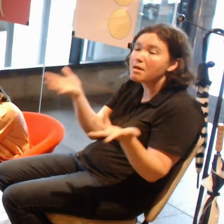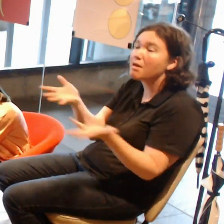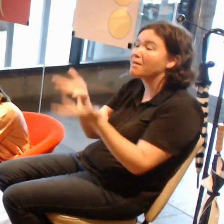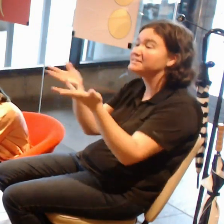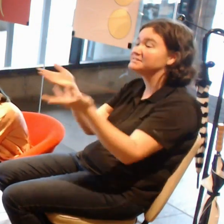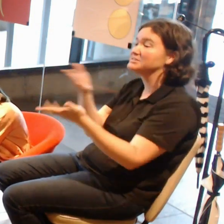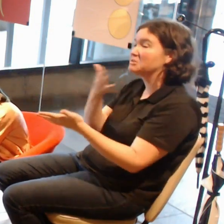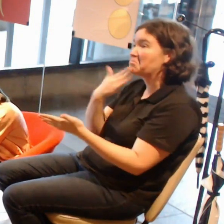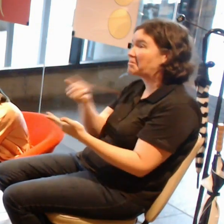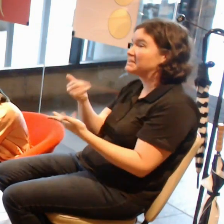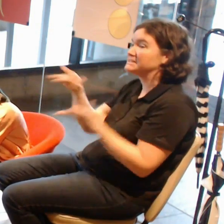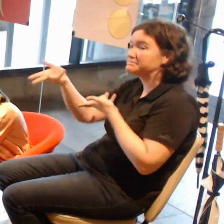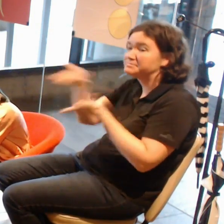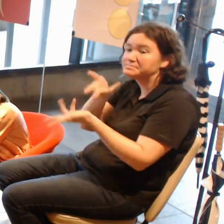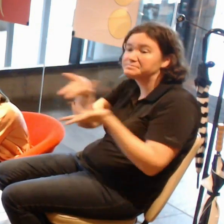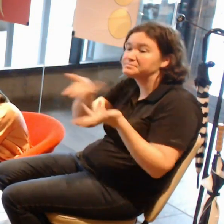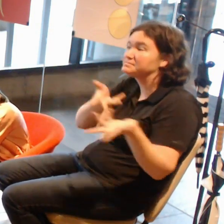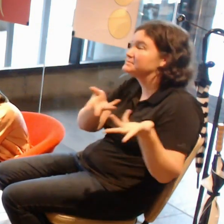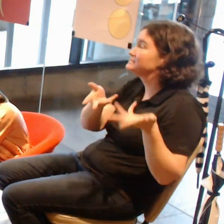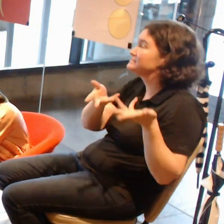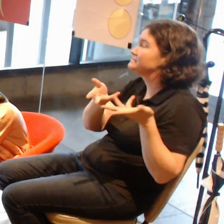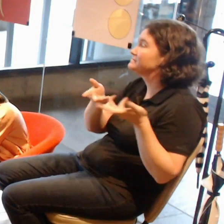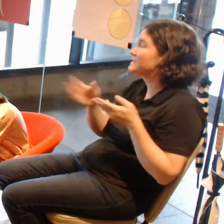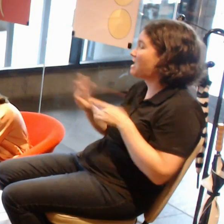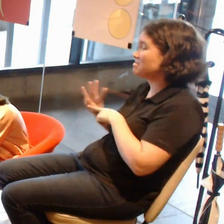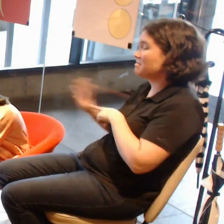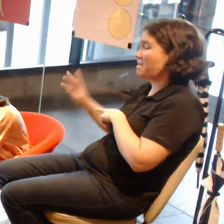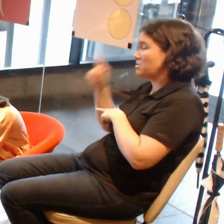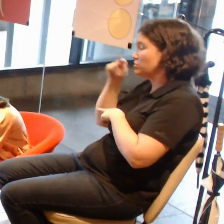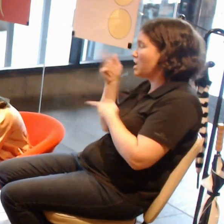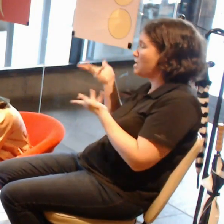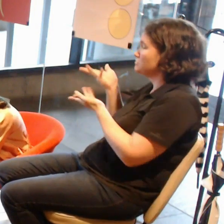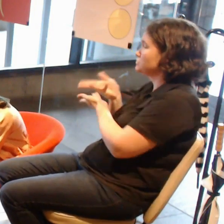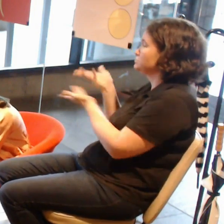and obviously, the panellists will be around for a few more minutes if you want to hit them up.